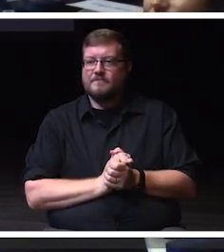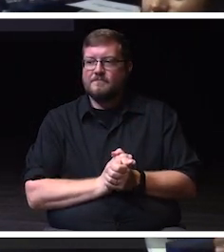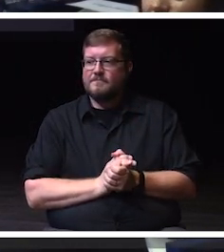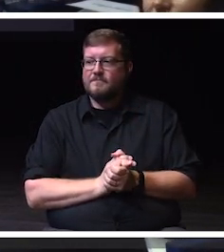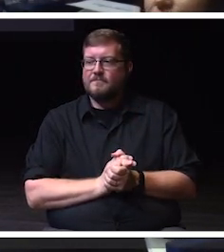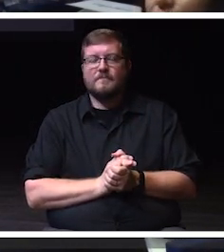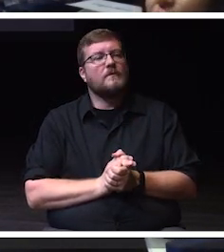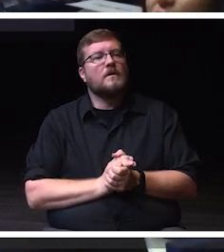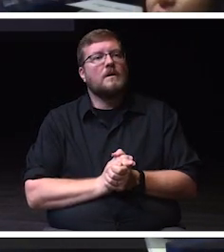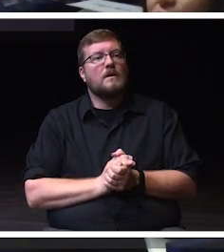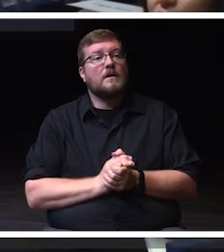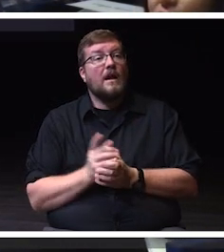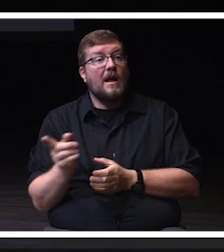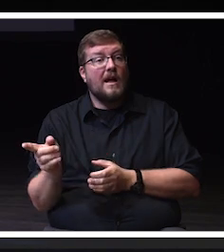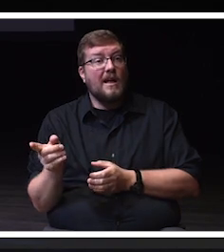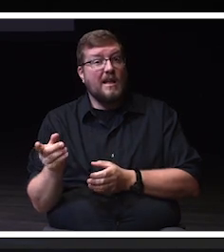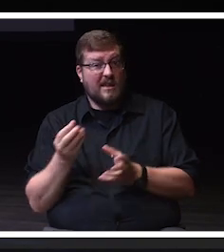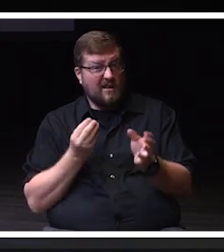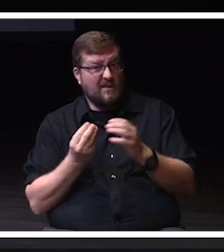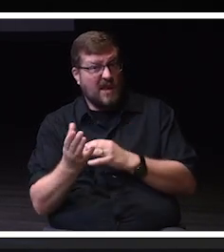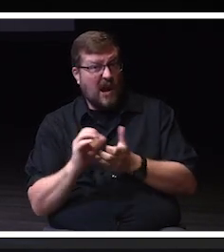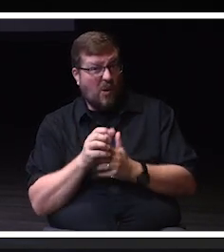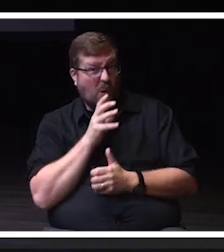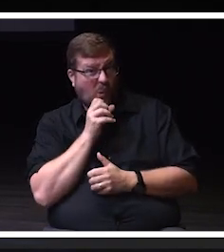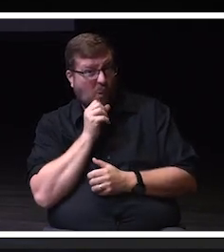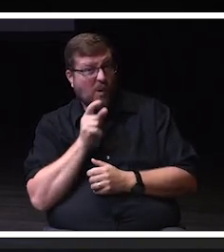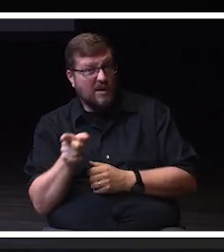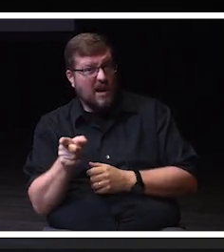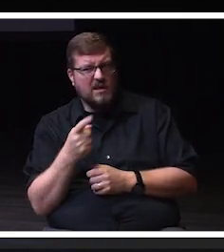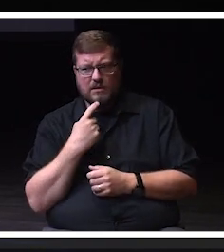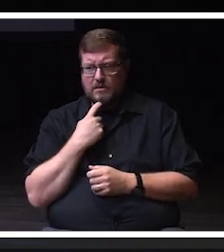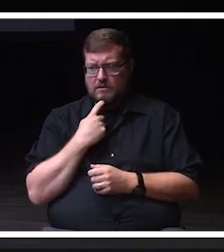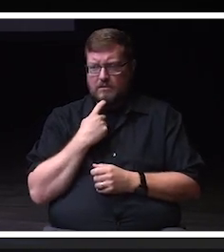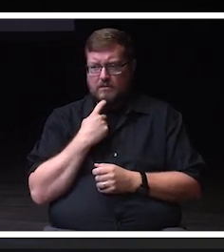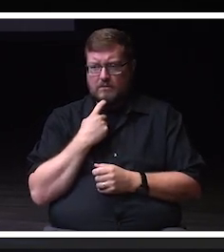He can tell you how old he is, but when he told me, I said, life is moving on.